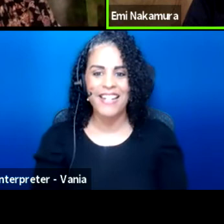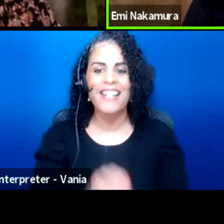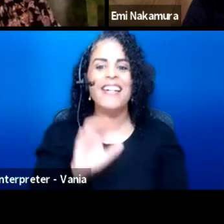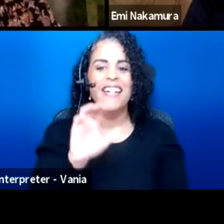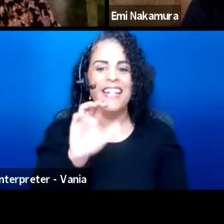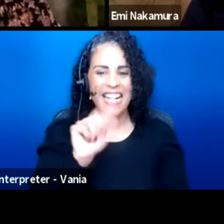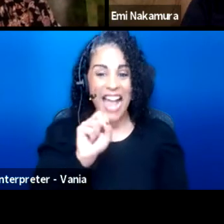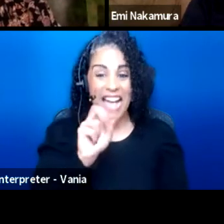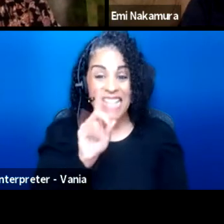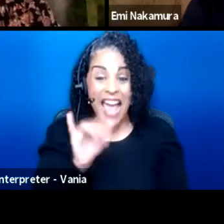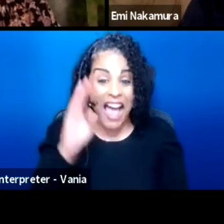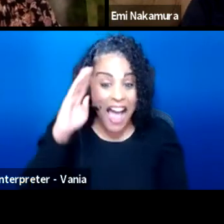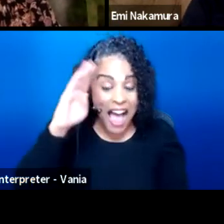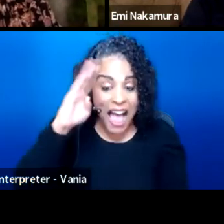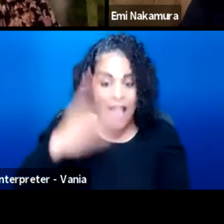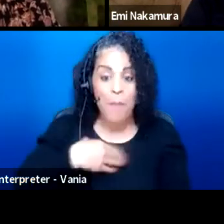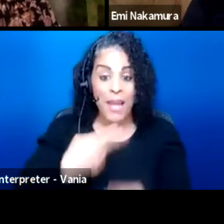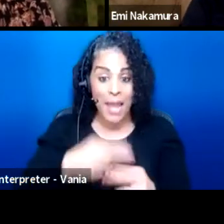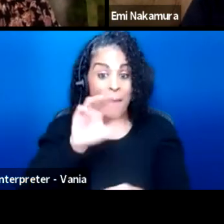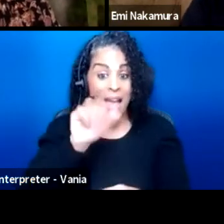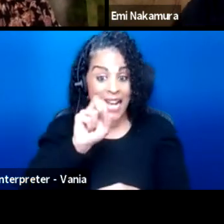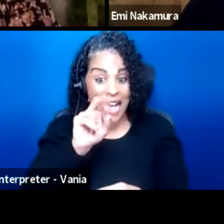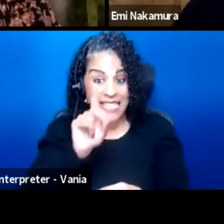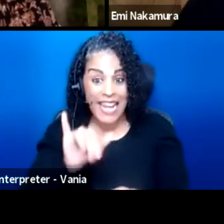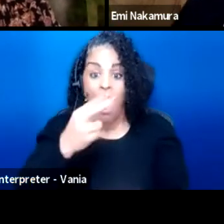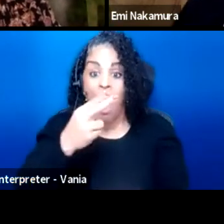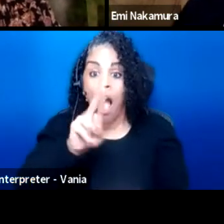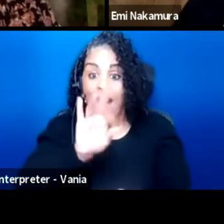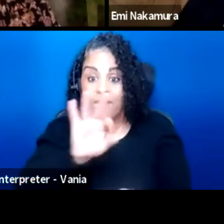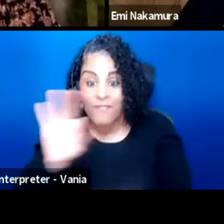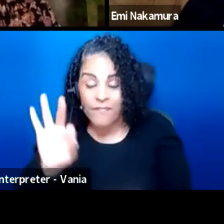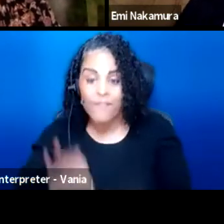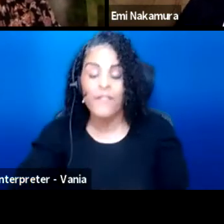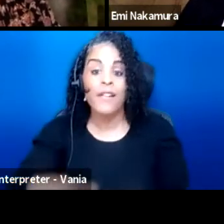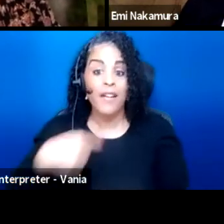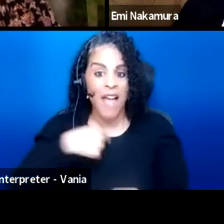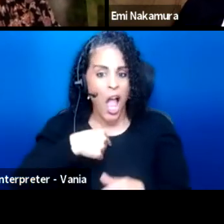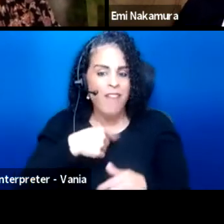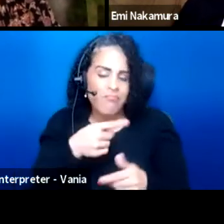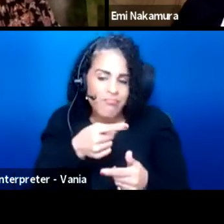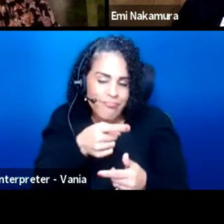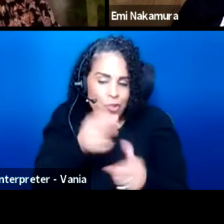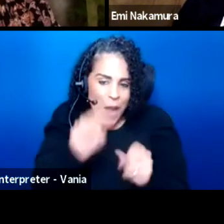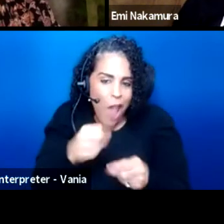Hey, my name is Cassidy Huff. I go by Cass.